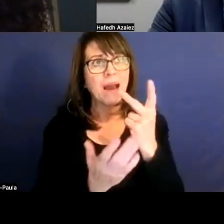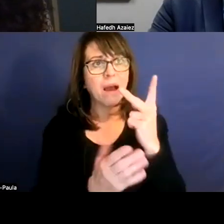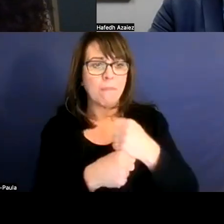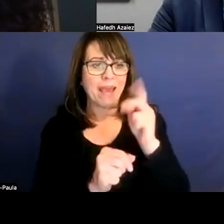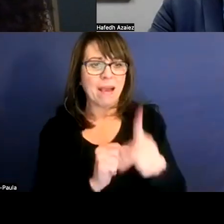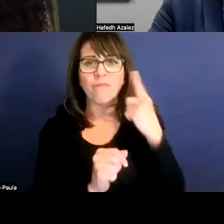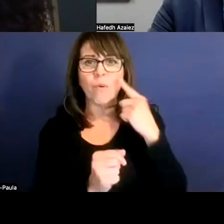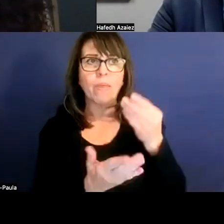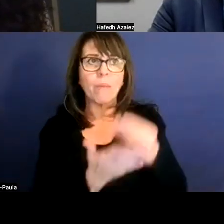No, ma'am.